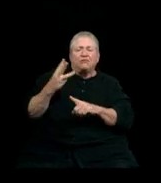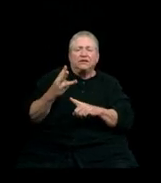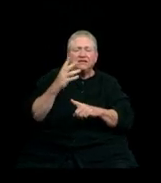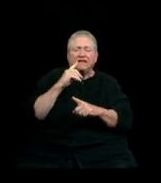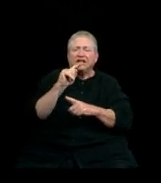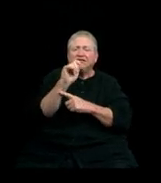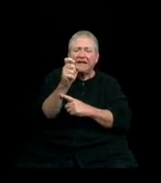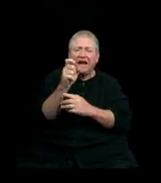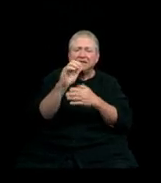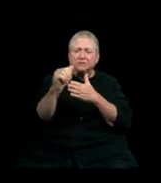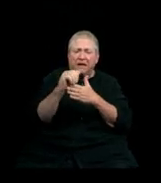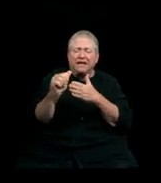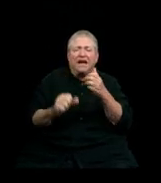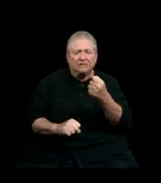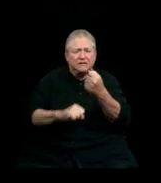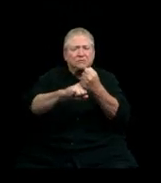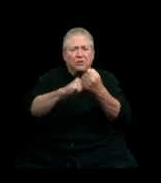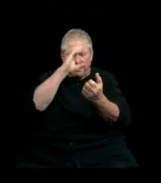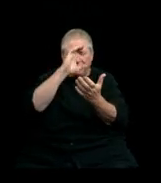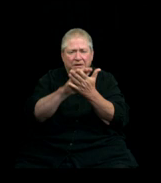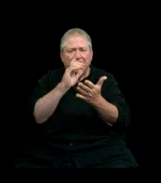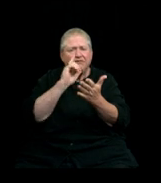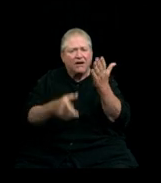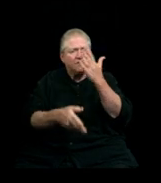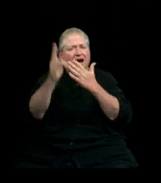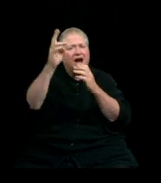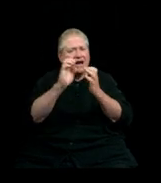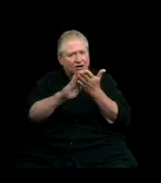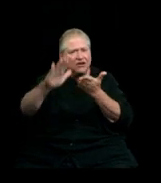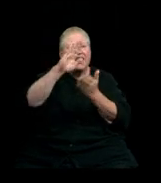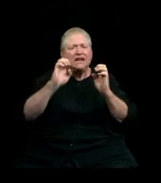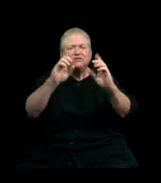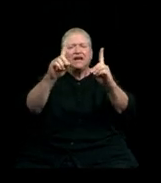their belief in the power of public higher education— and in you, Western’s graduates —